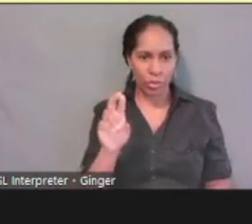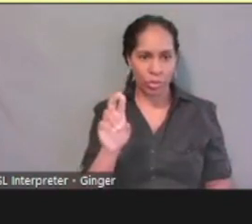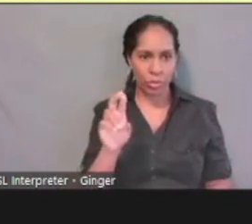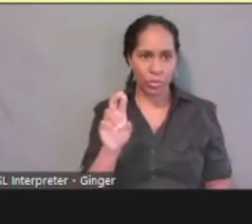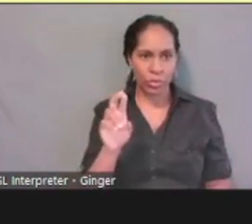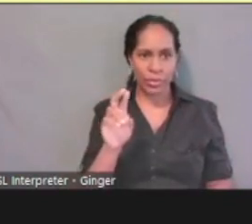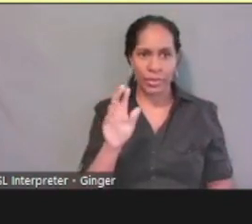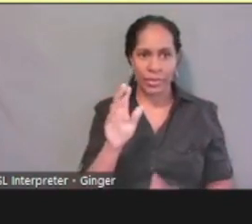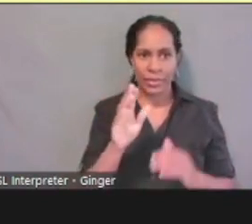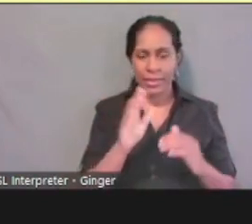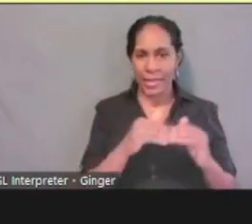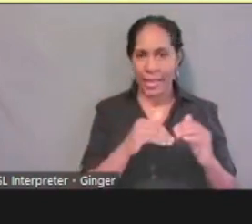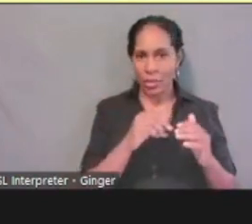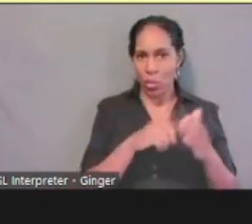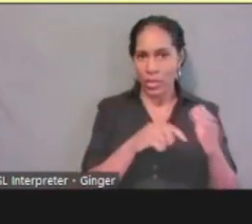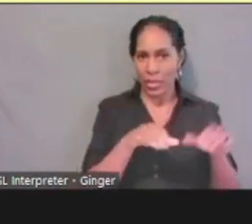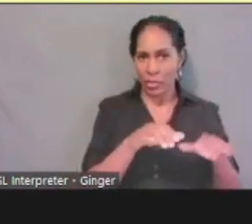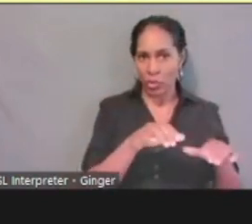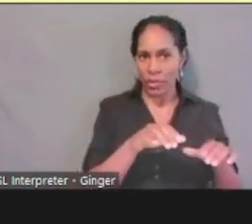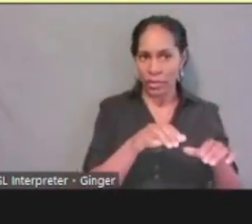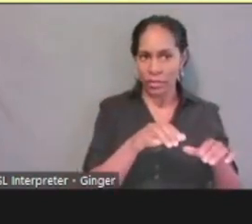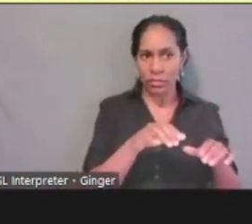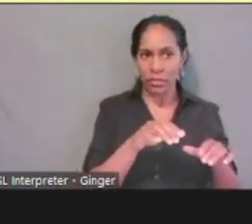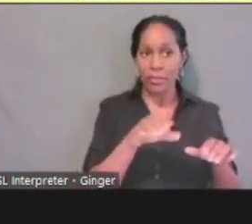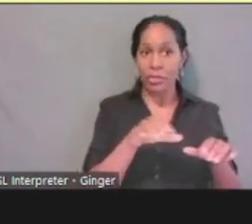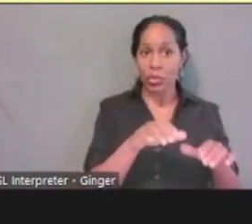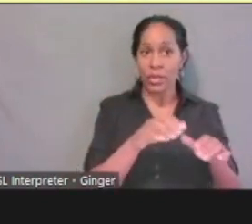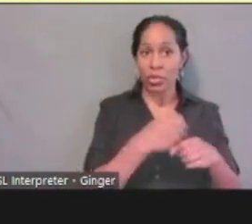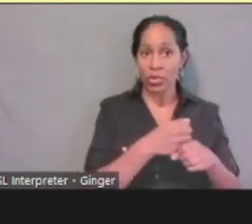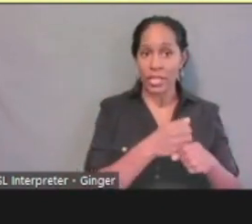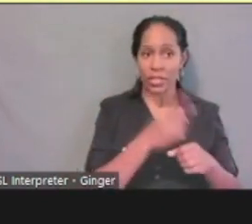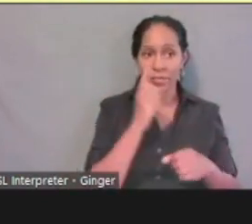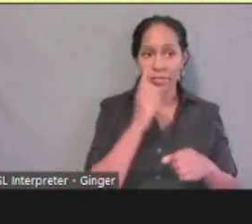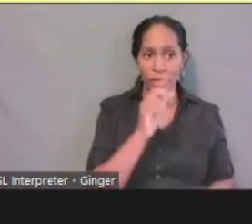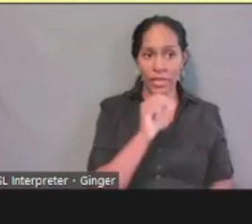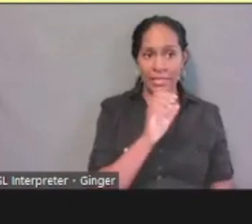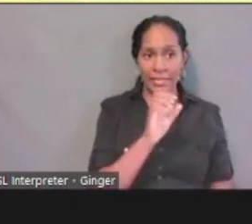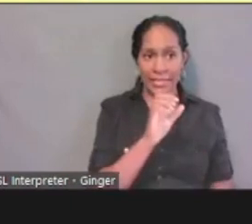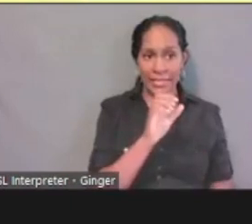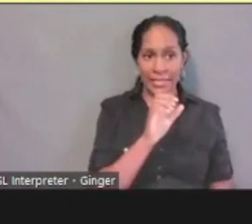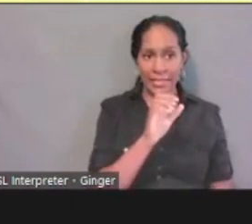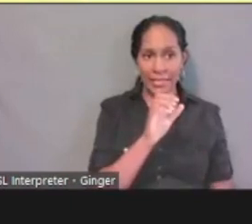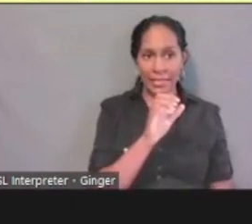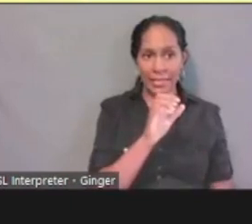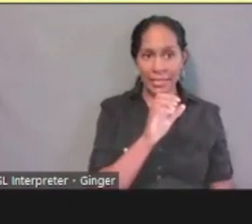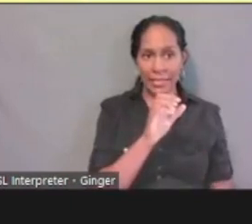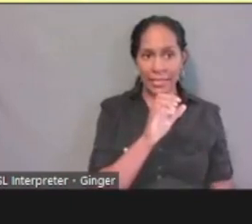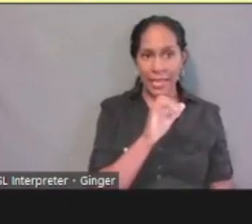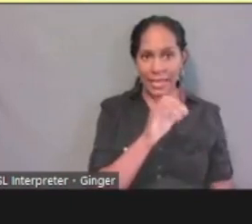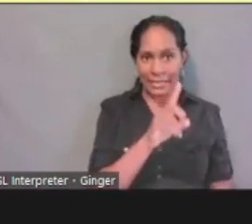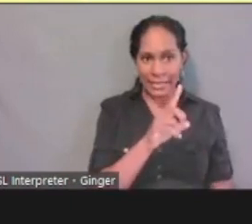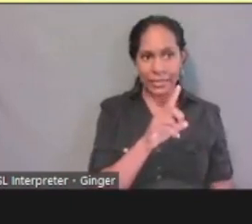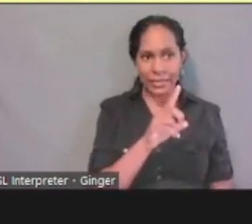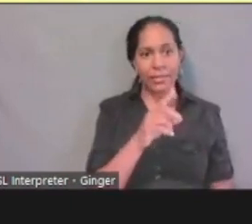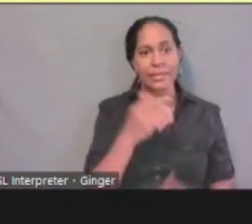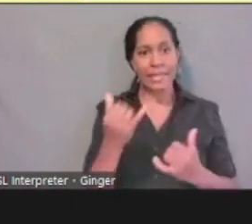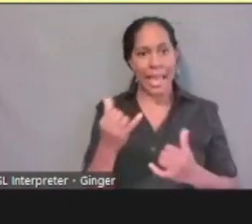where I'm doing account creation for NCID and then my ePASS one. Now, I'm going into my email. And I can see I have one here